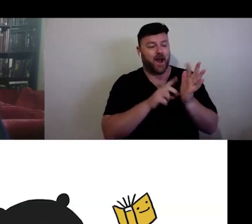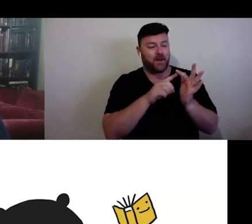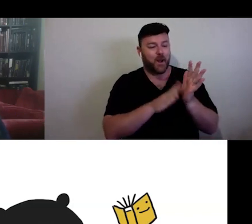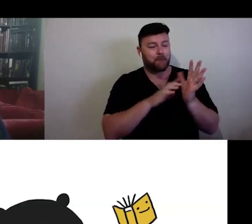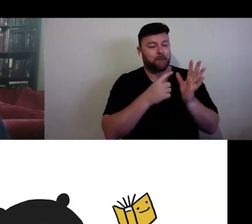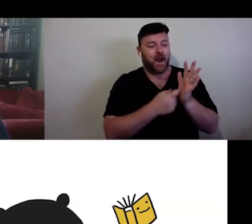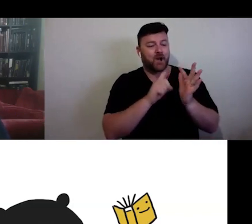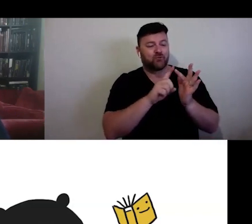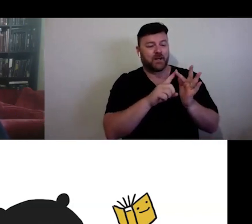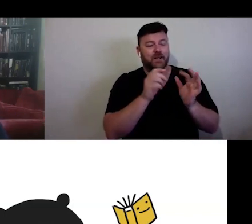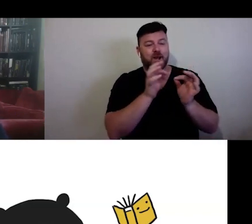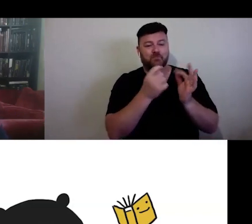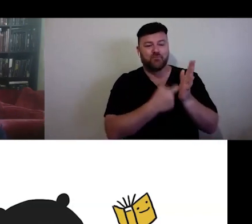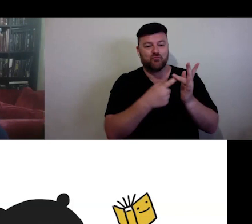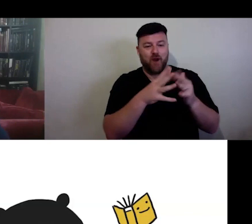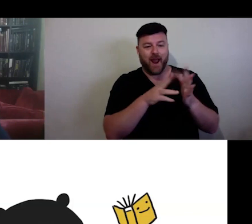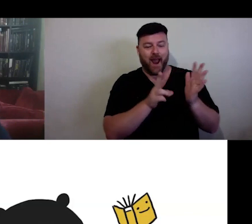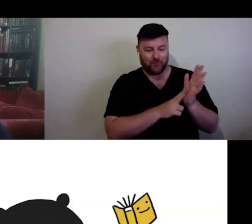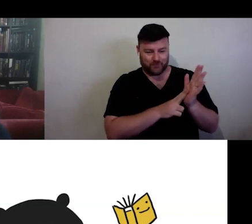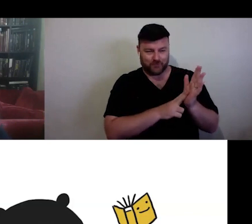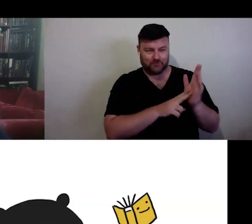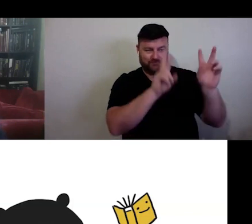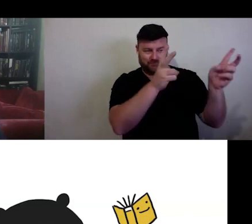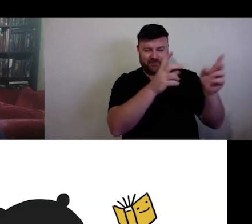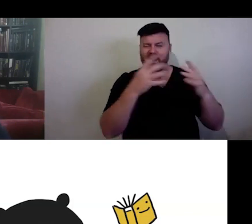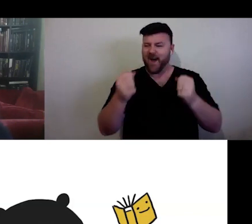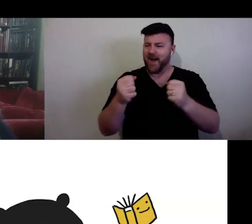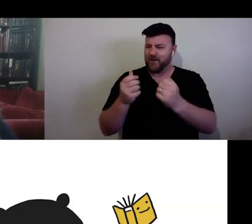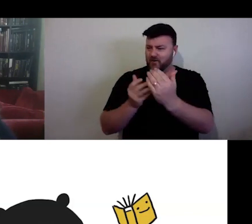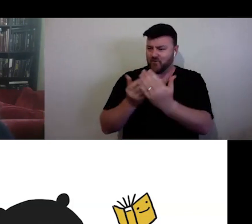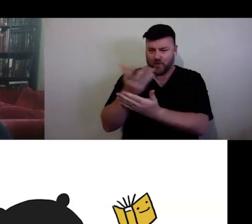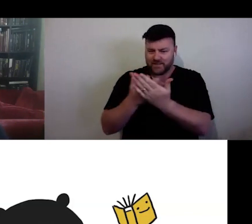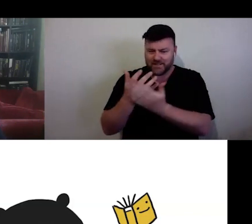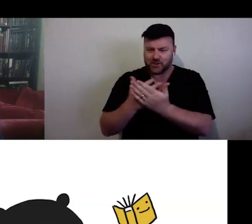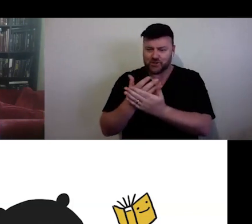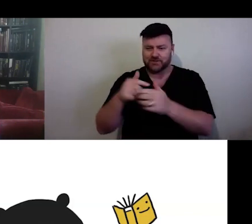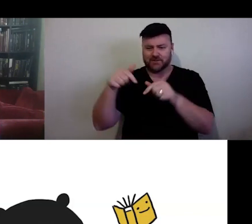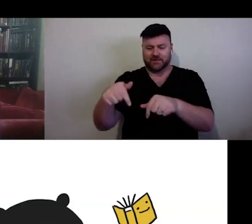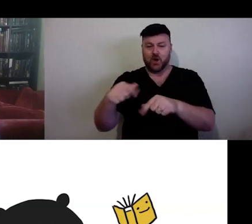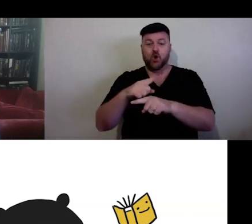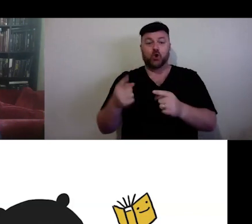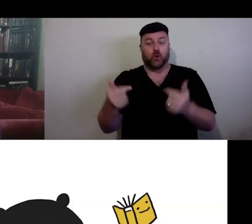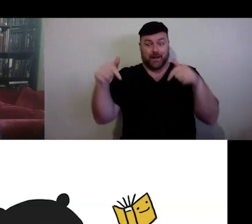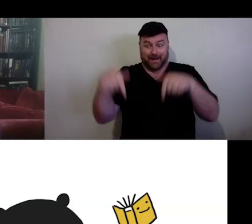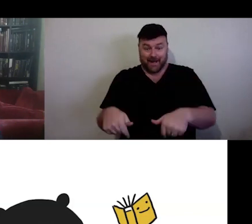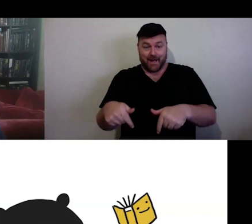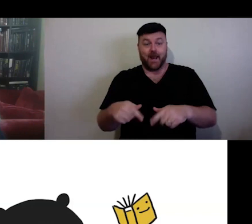to quote, there is a conversation in the room that only these people at this moment can have.